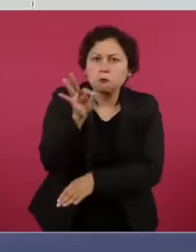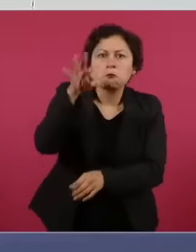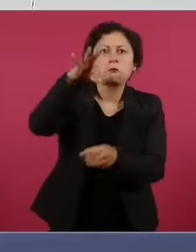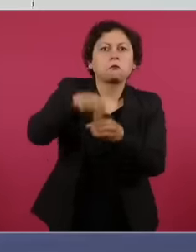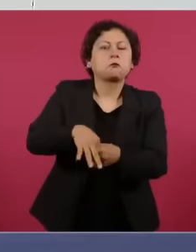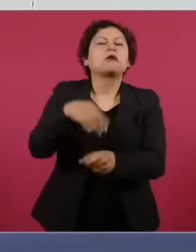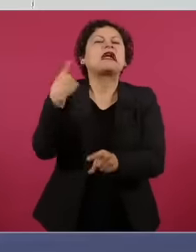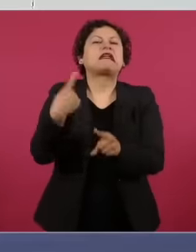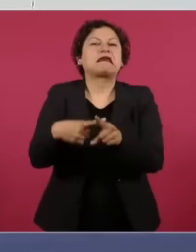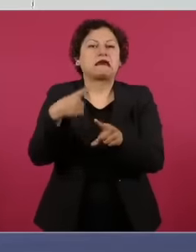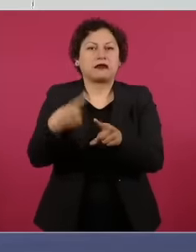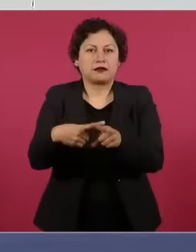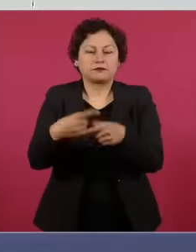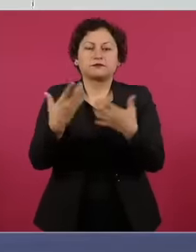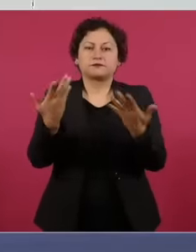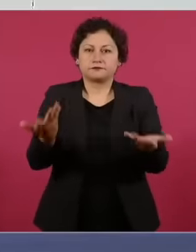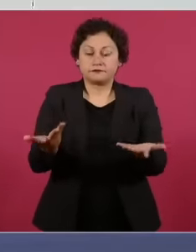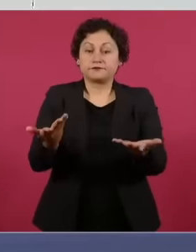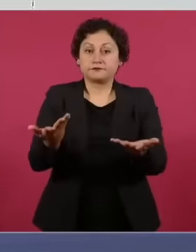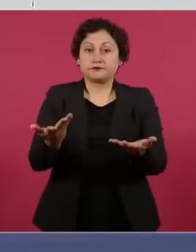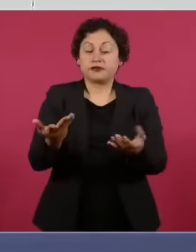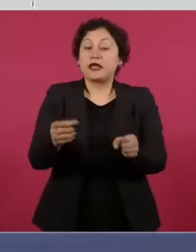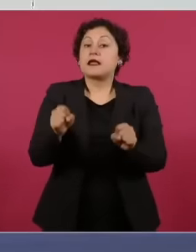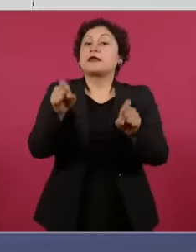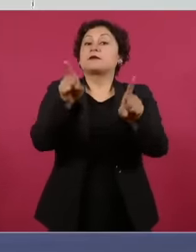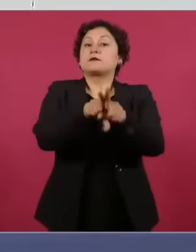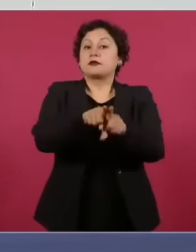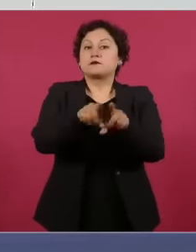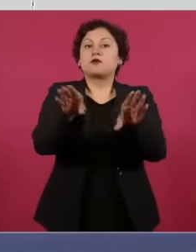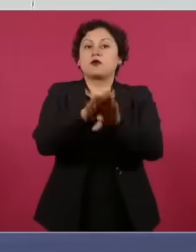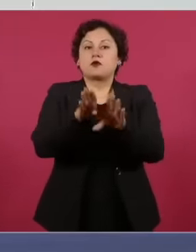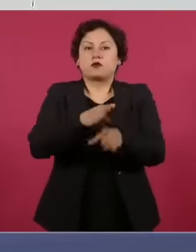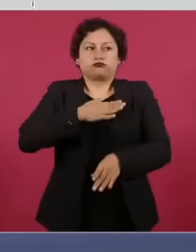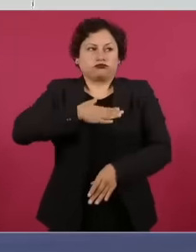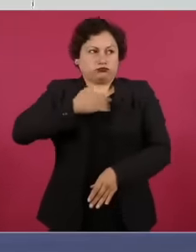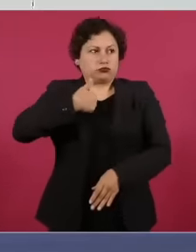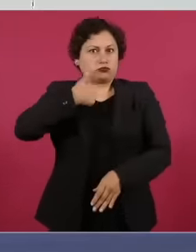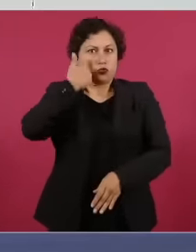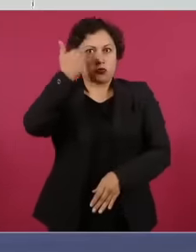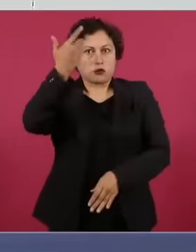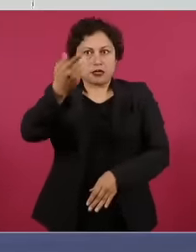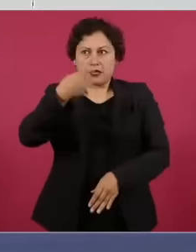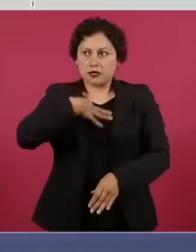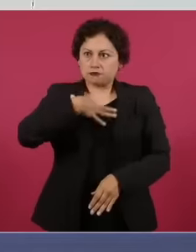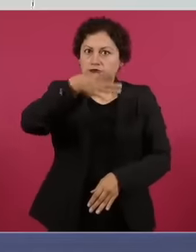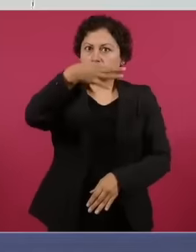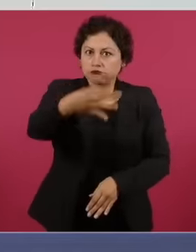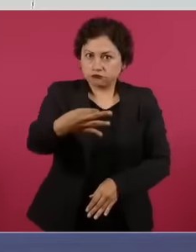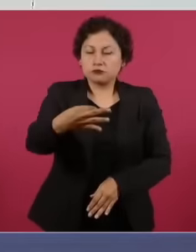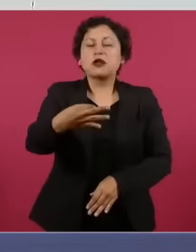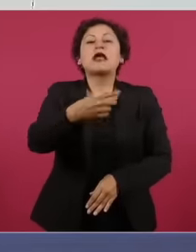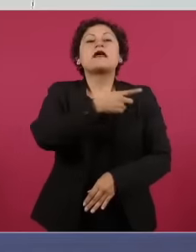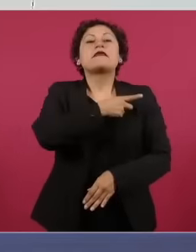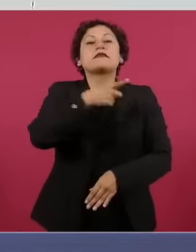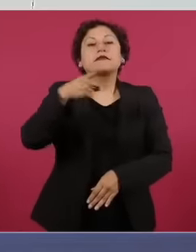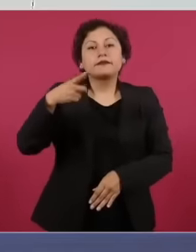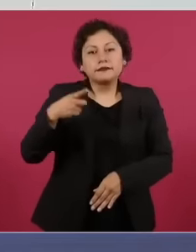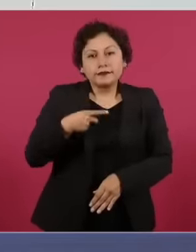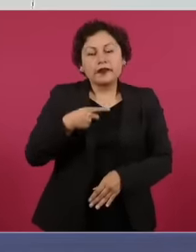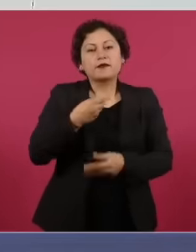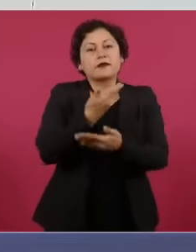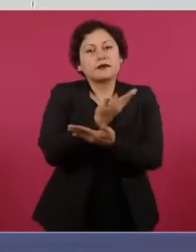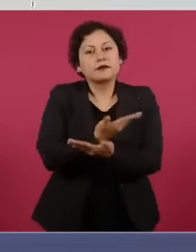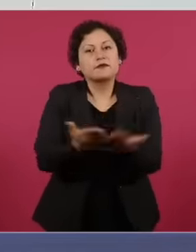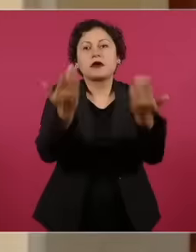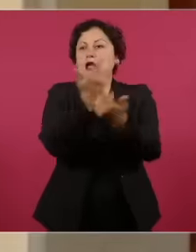being able to be elected are open to all citizens, all those